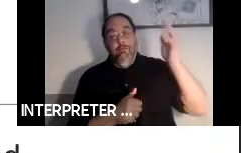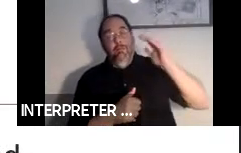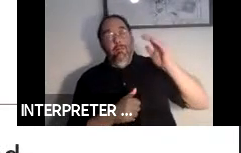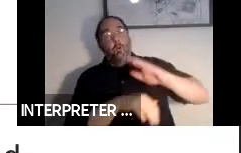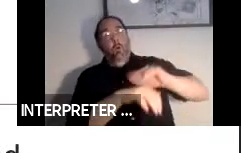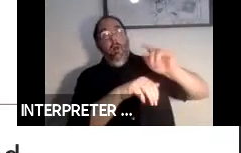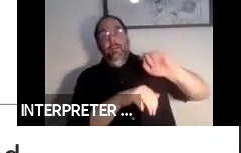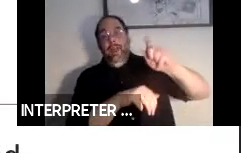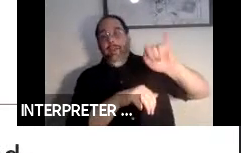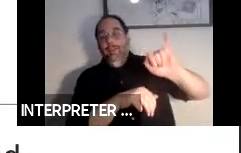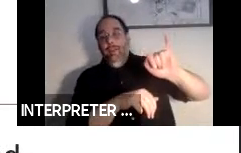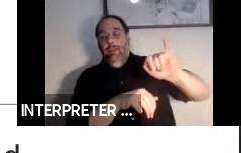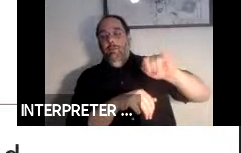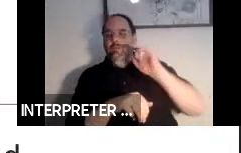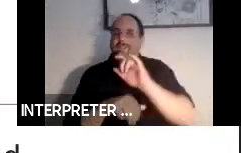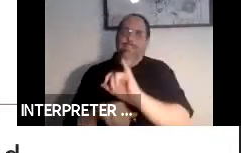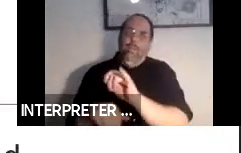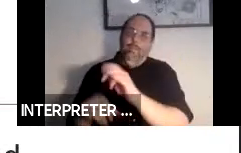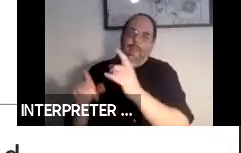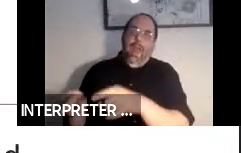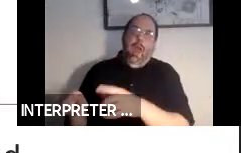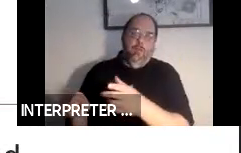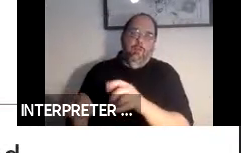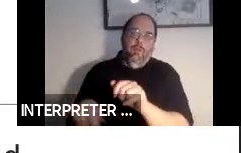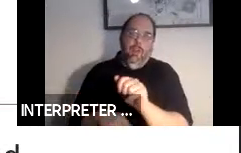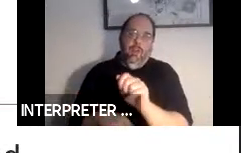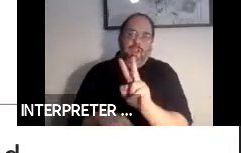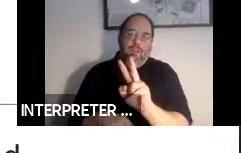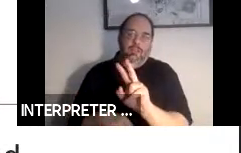You are going to see the same thing happening here for autonomous systems.